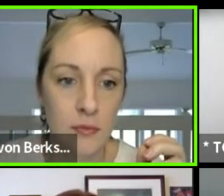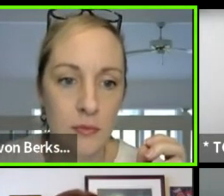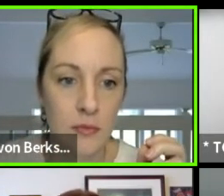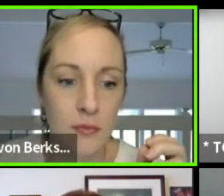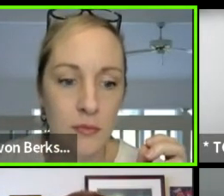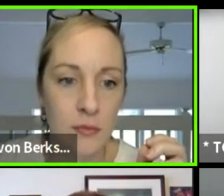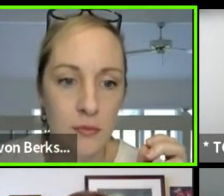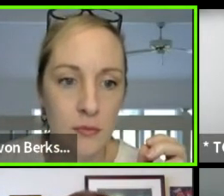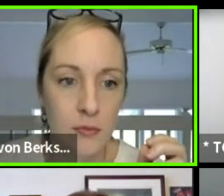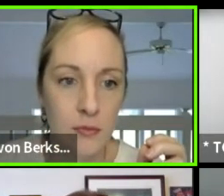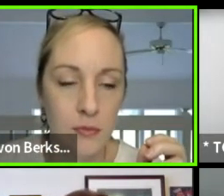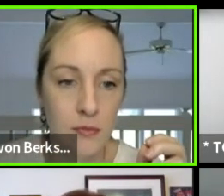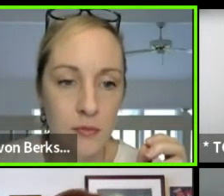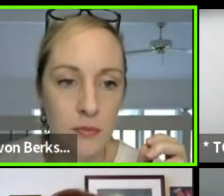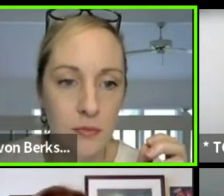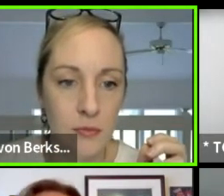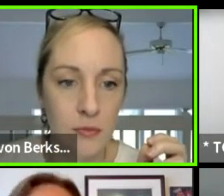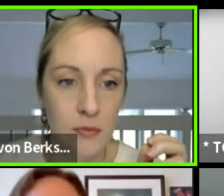Hey